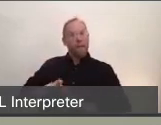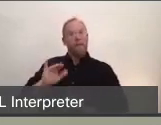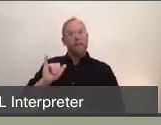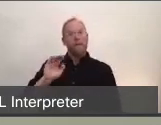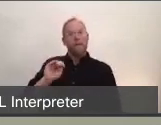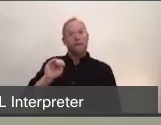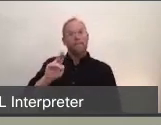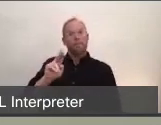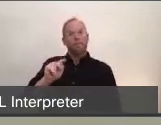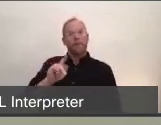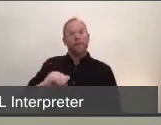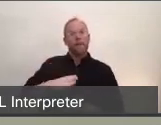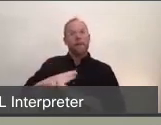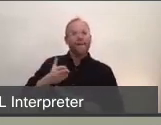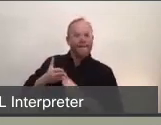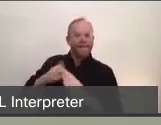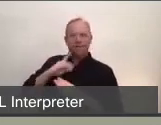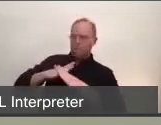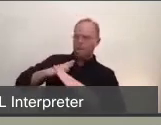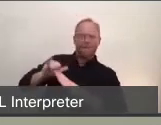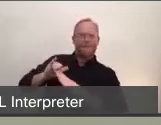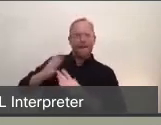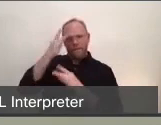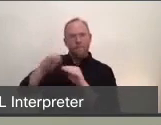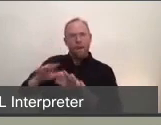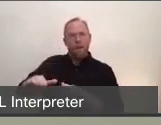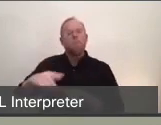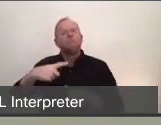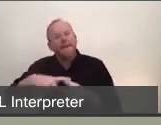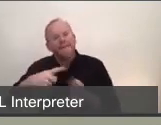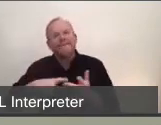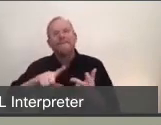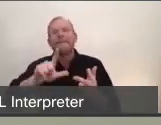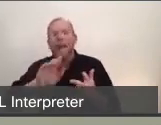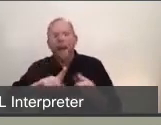as well as just basic laboratory testing.